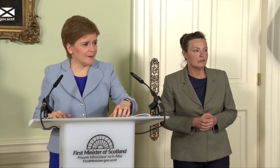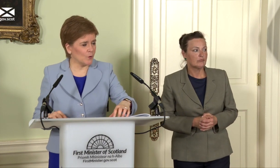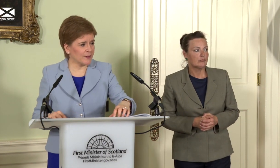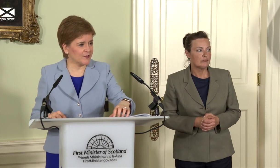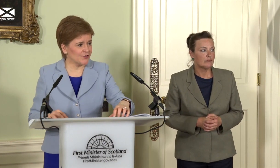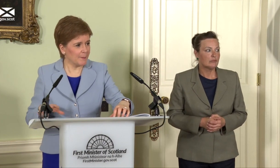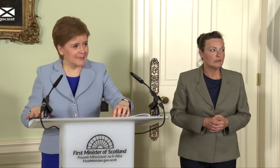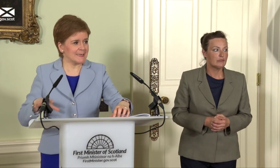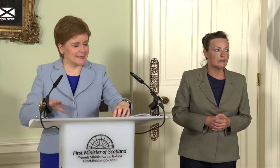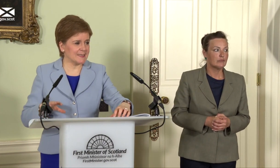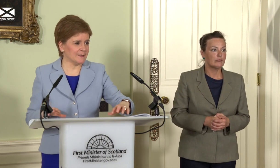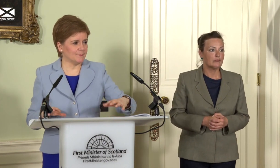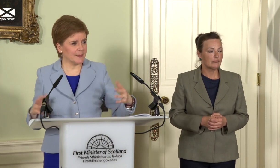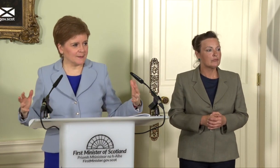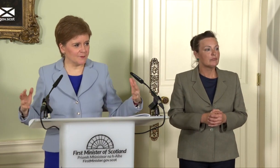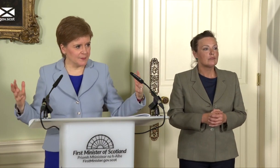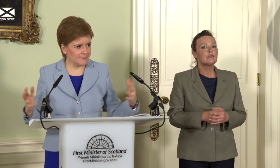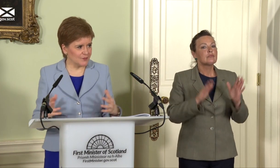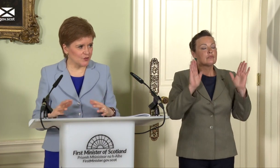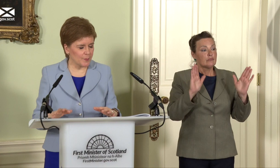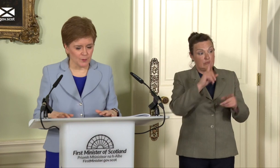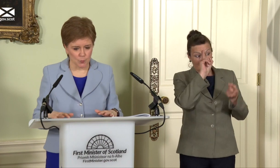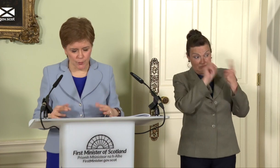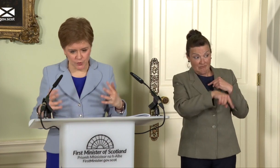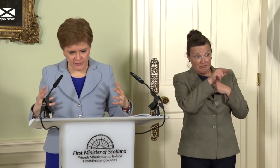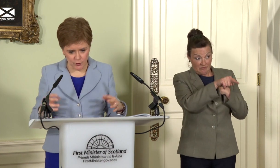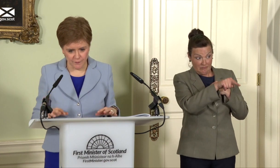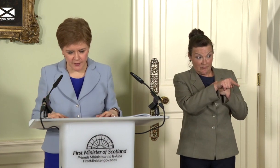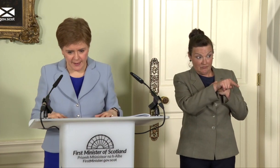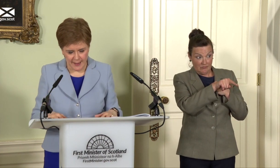work to the mandate that my government, the Scottish Parliament won, which is to offer